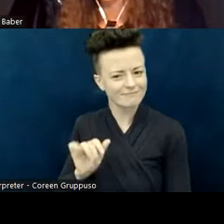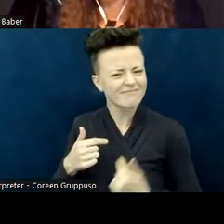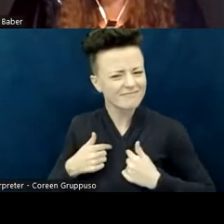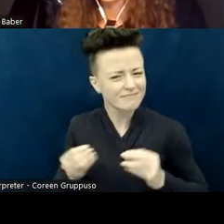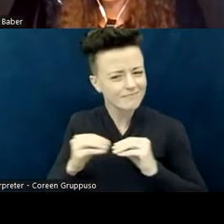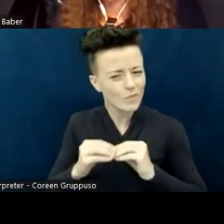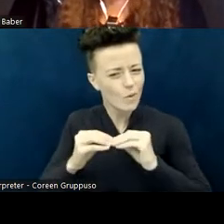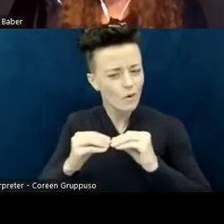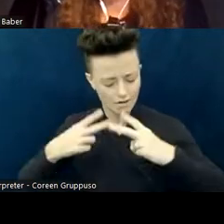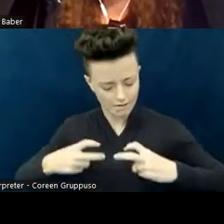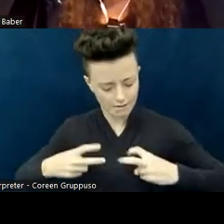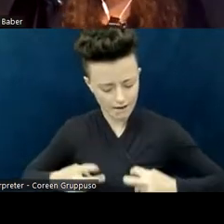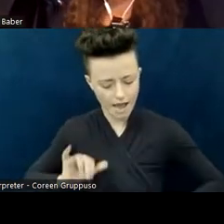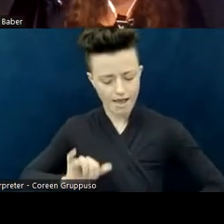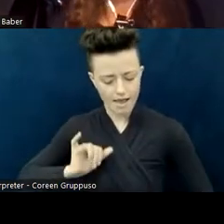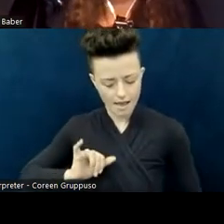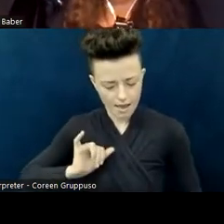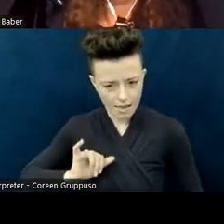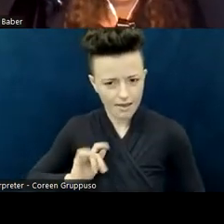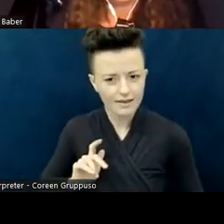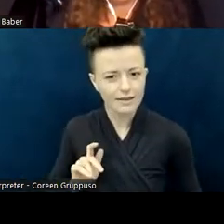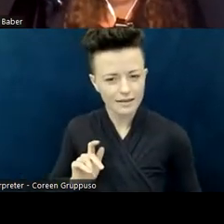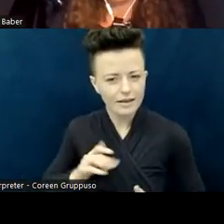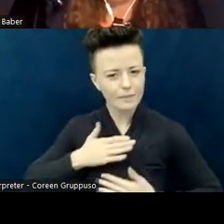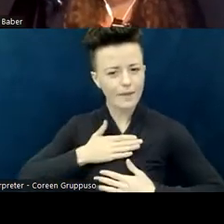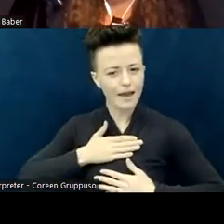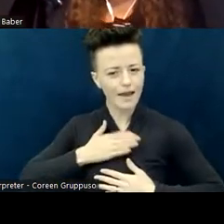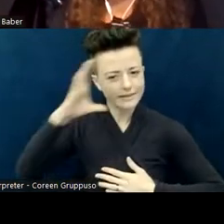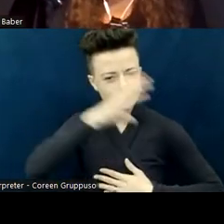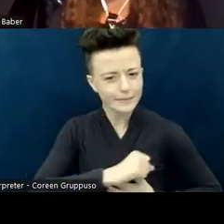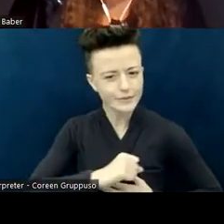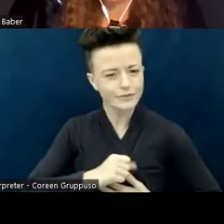of ways to include everyone and to be included